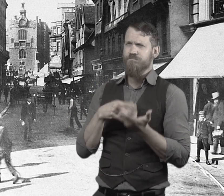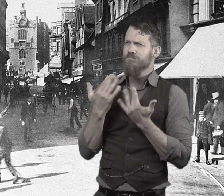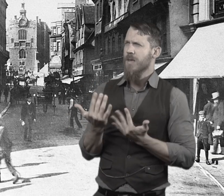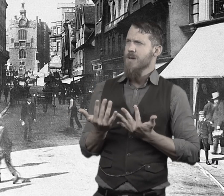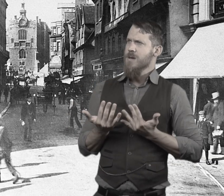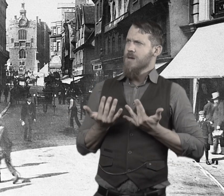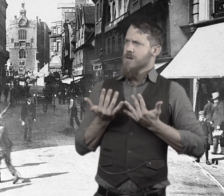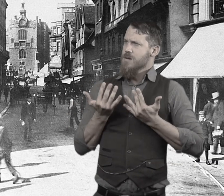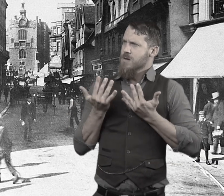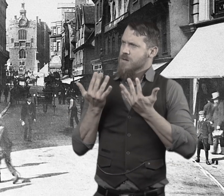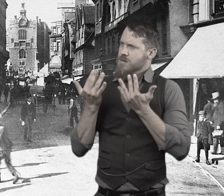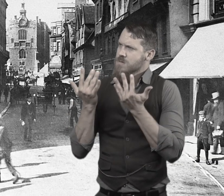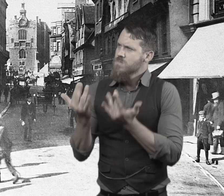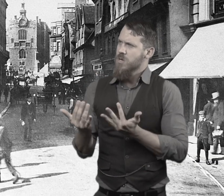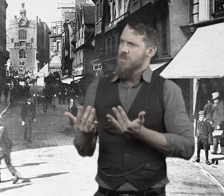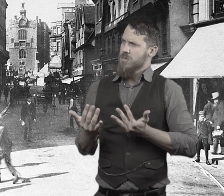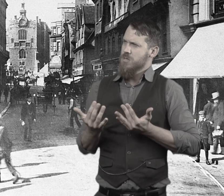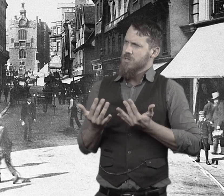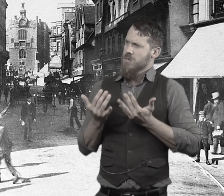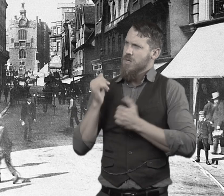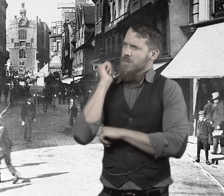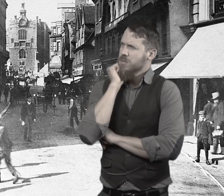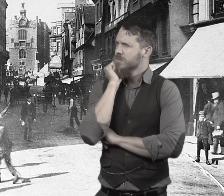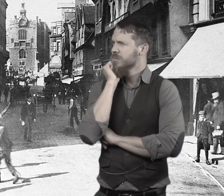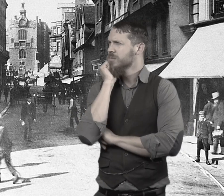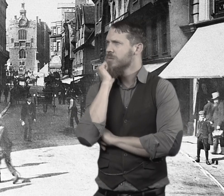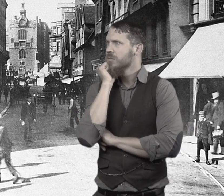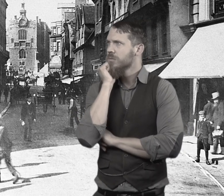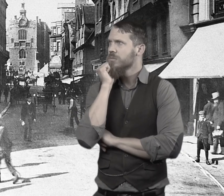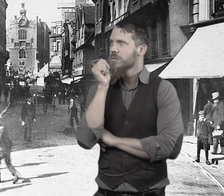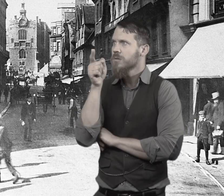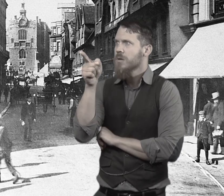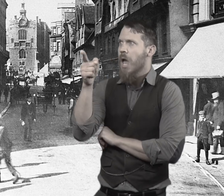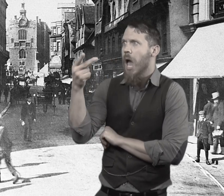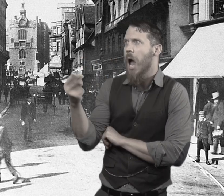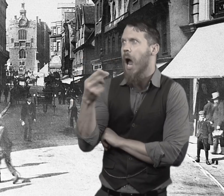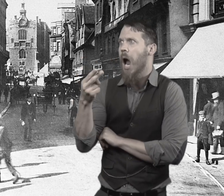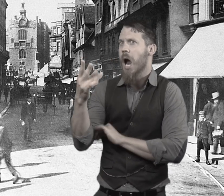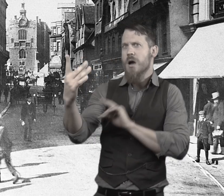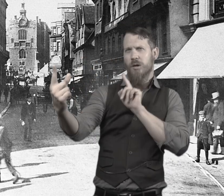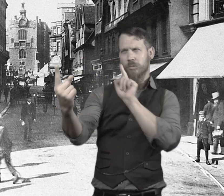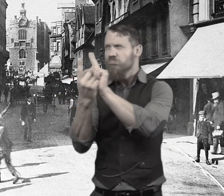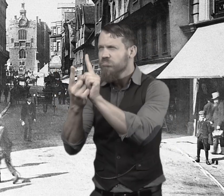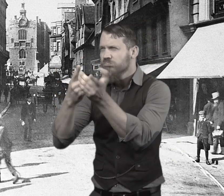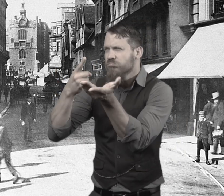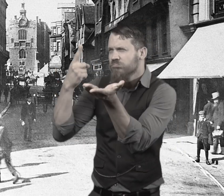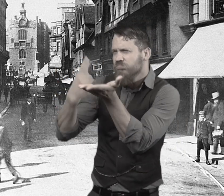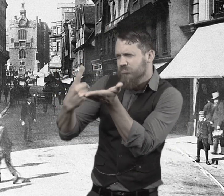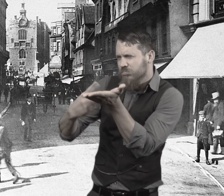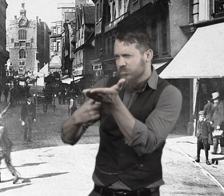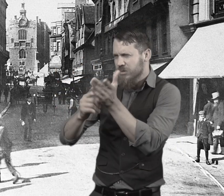So he goes out to the street and he stands and waits until he sees Mr. Hyde.